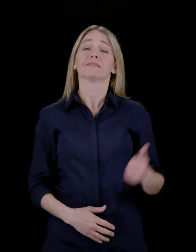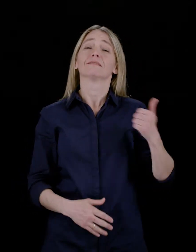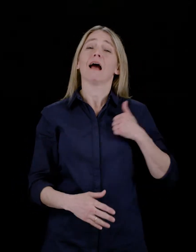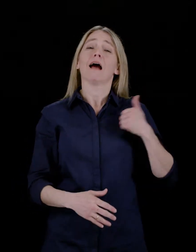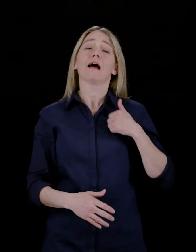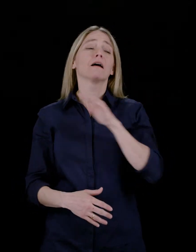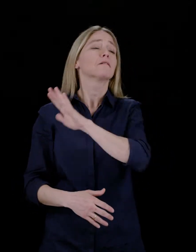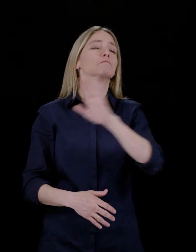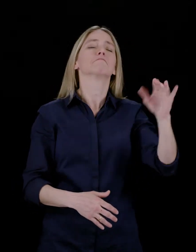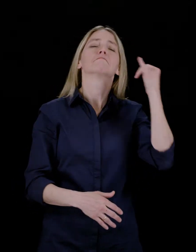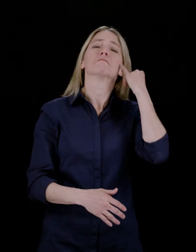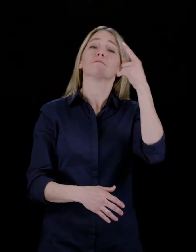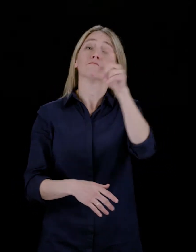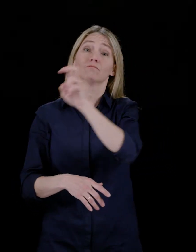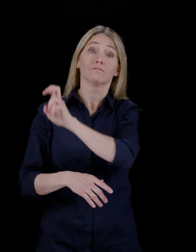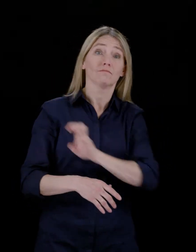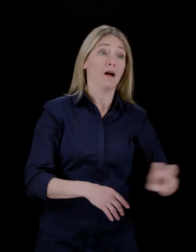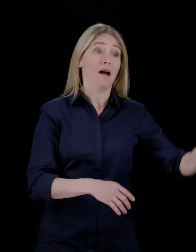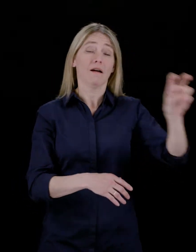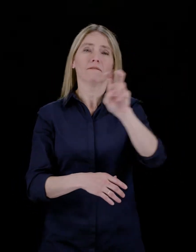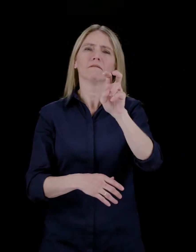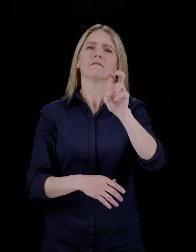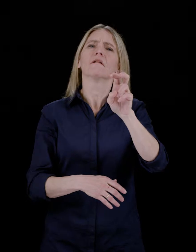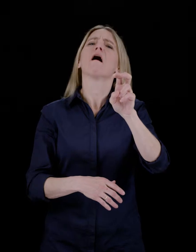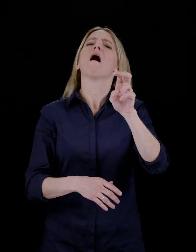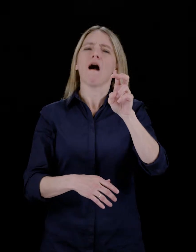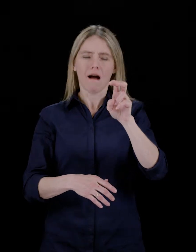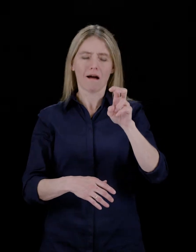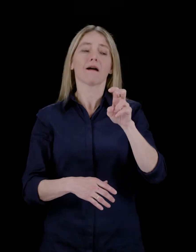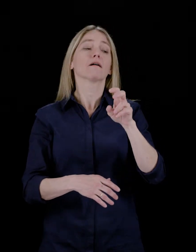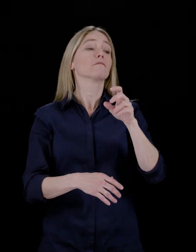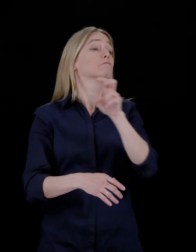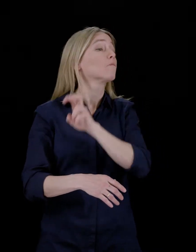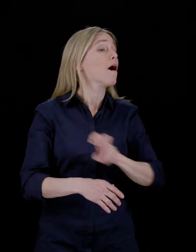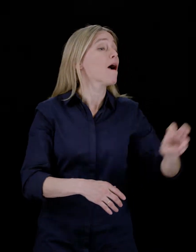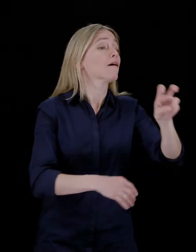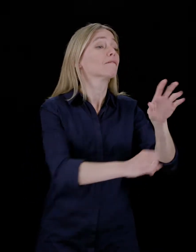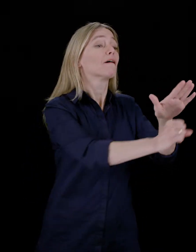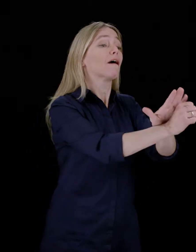If you are travelling within Canada, you will only receive emergency alerts that are related